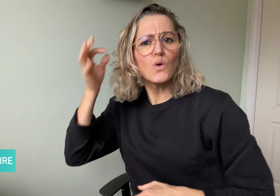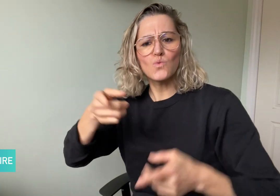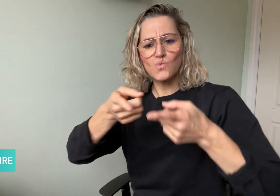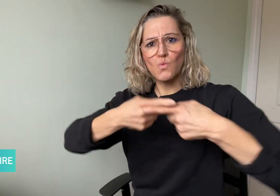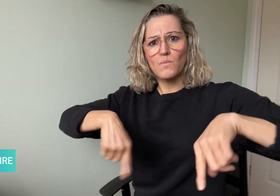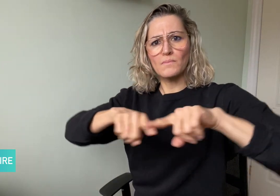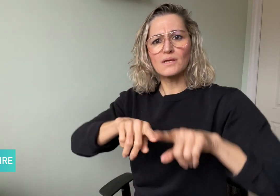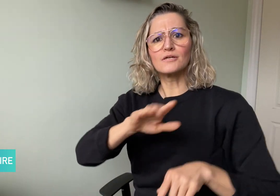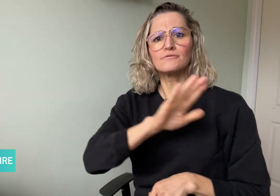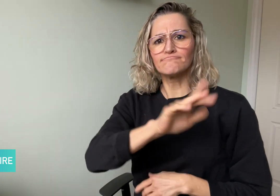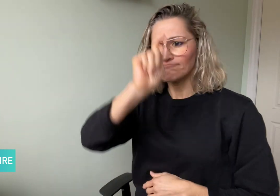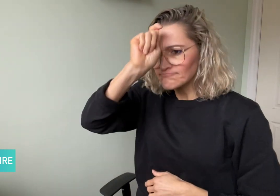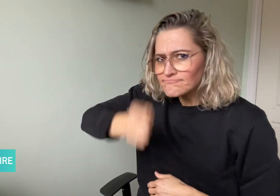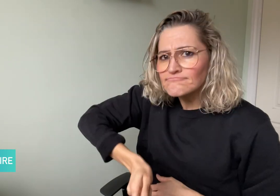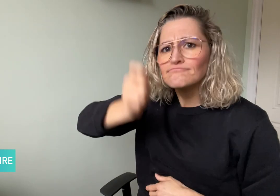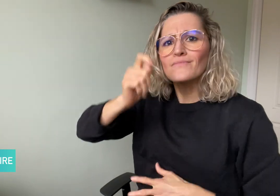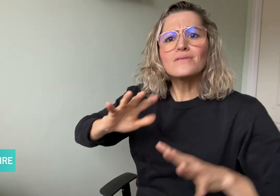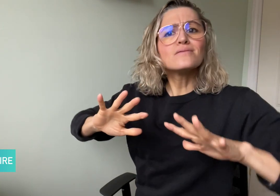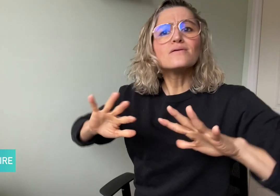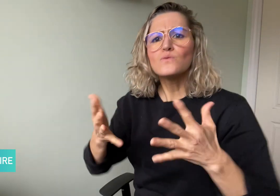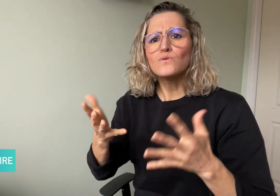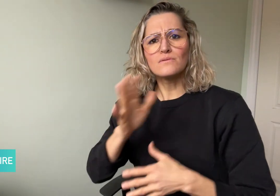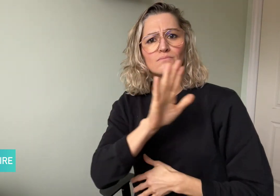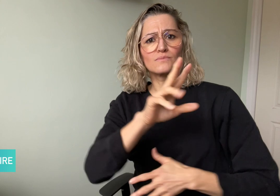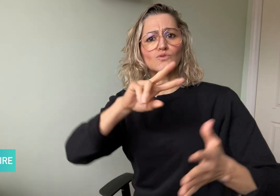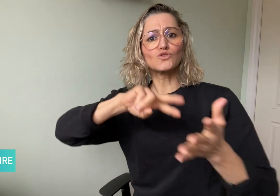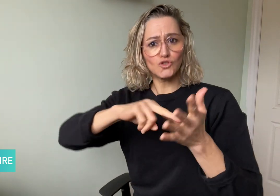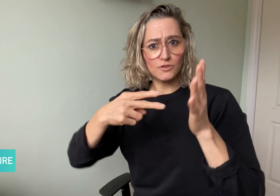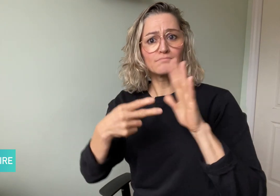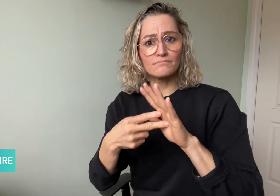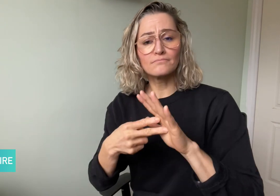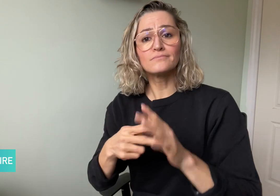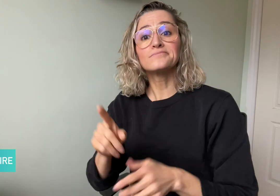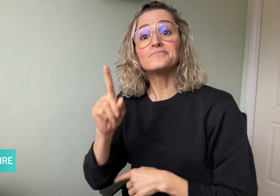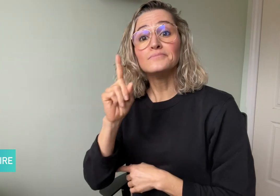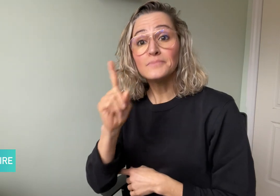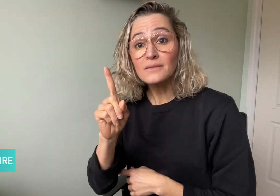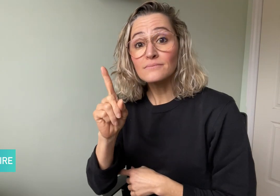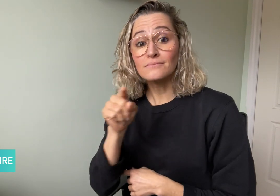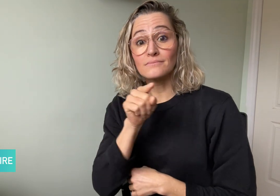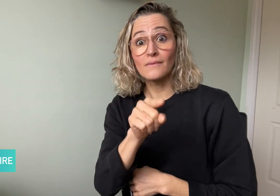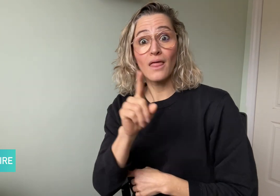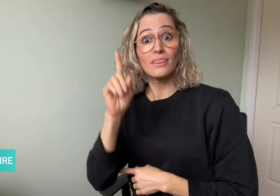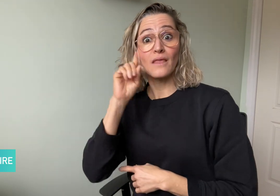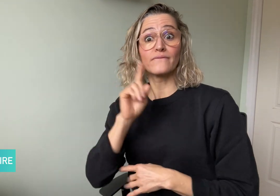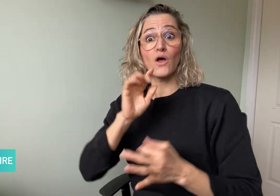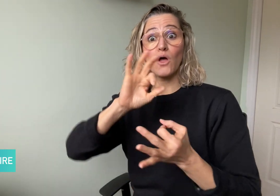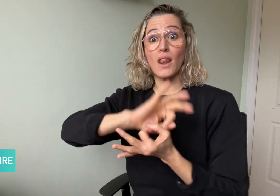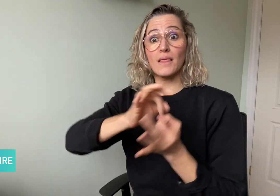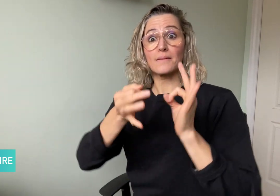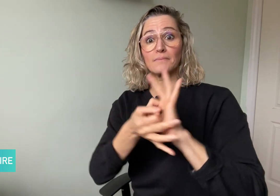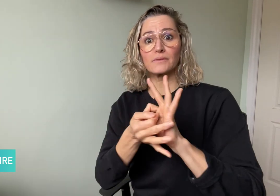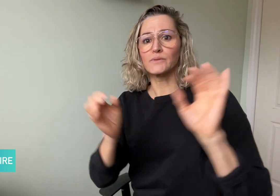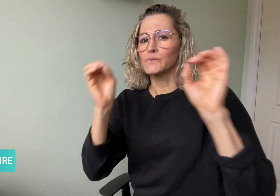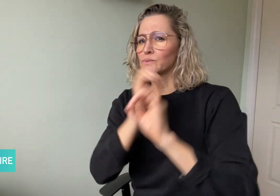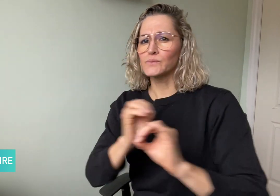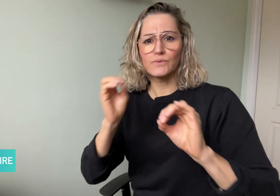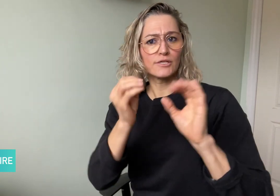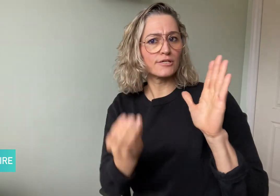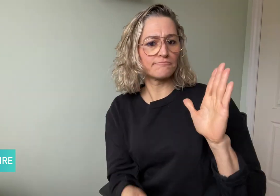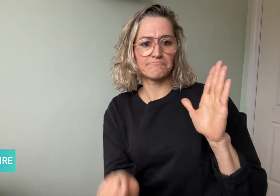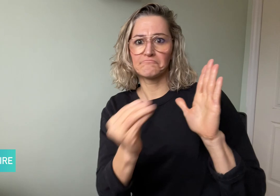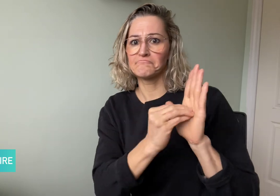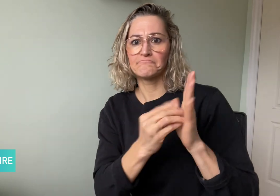are not mentioned, Deaf athletes are not remembered in any